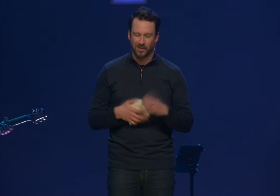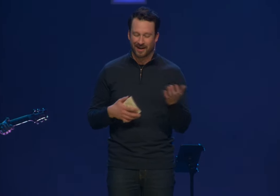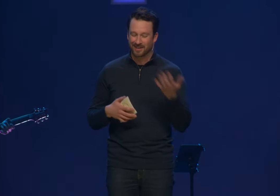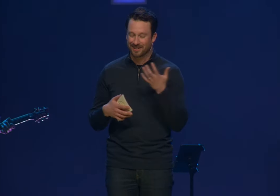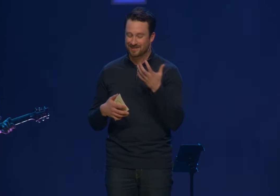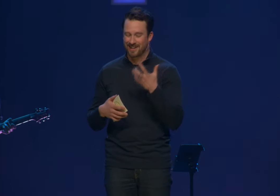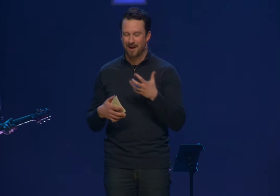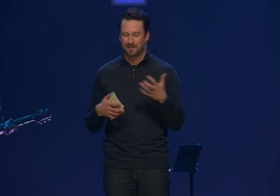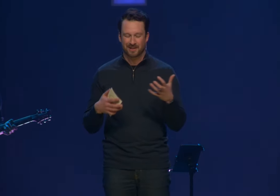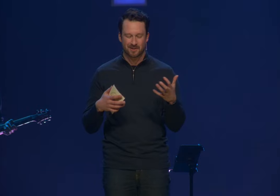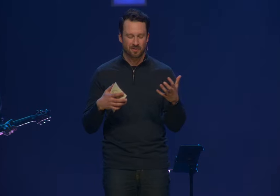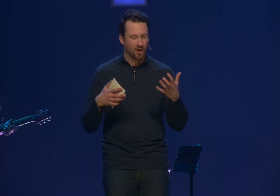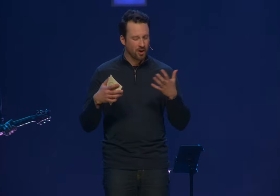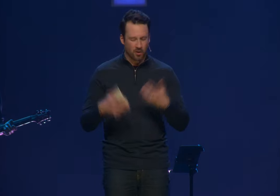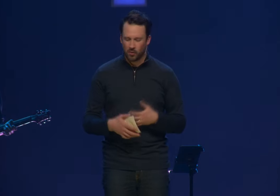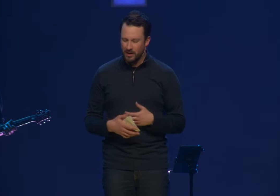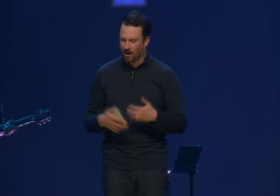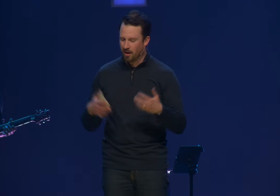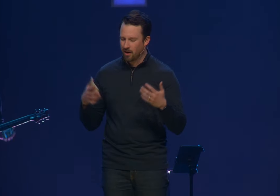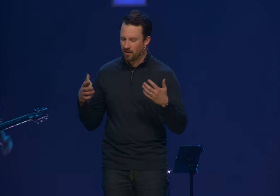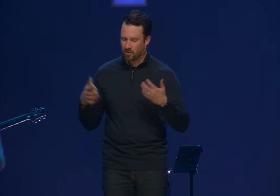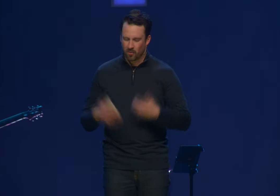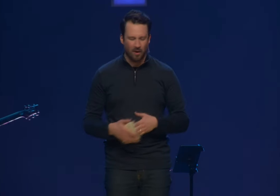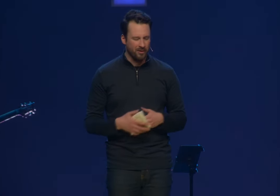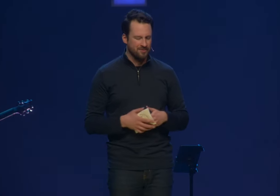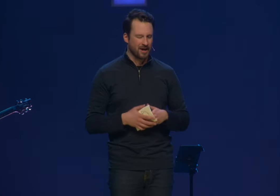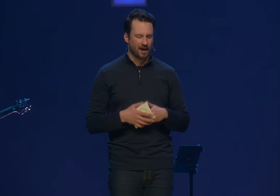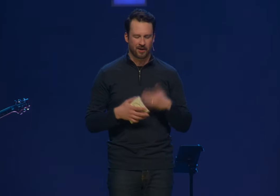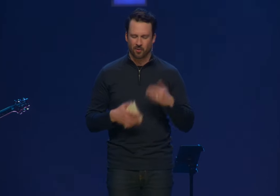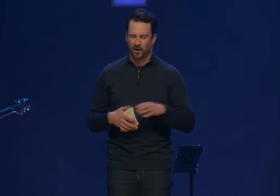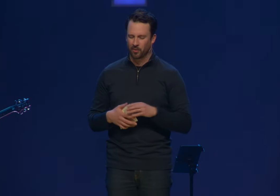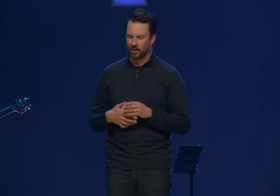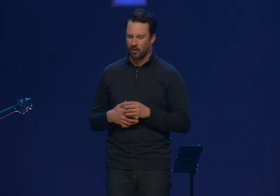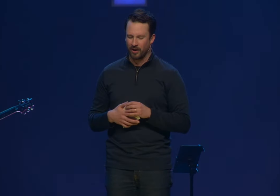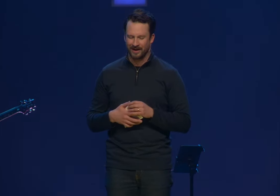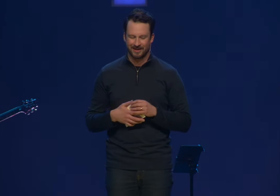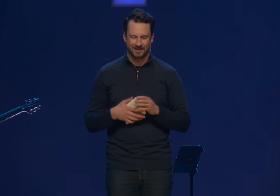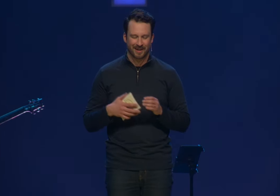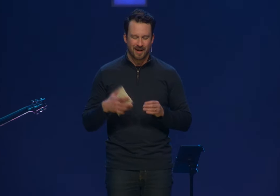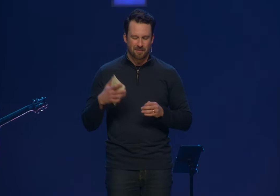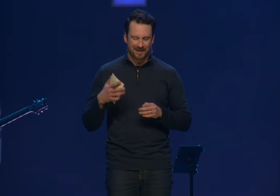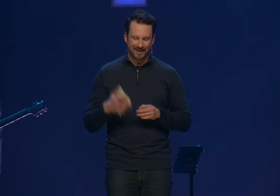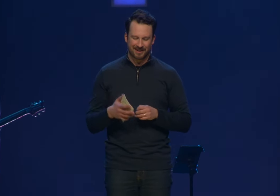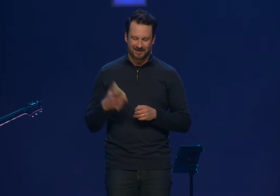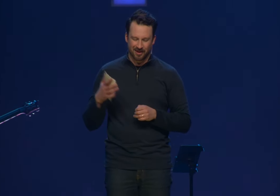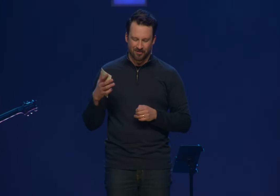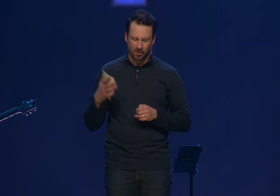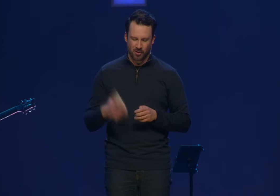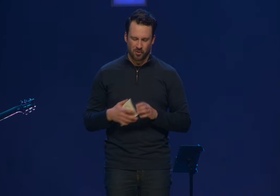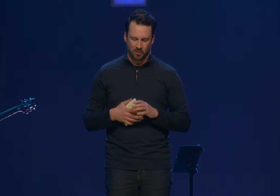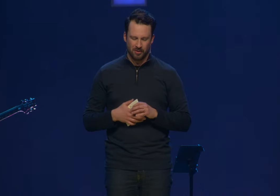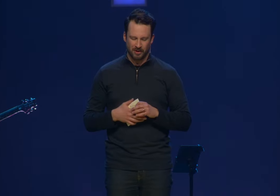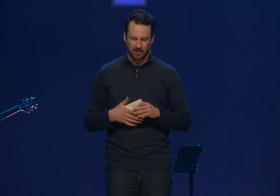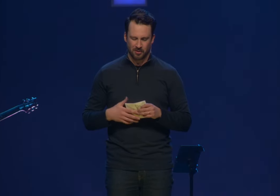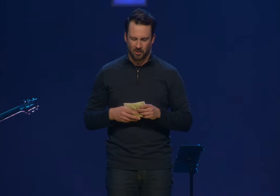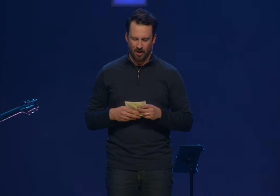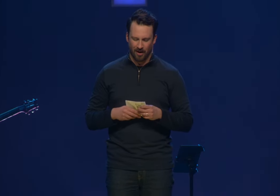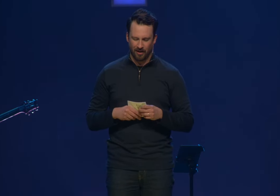We thank you that it's not because of who we are, what we've done, or where we're going. It is because of who you are.